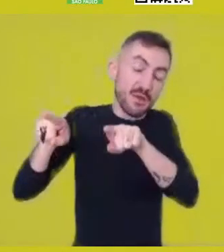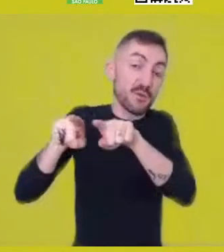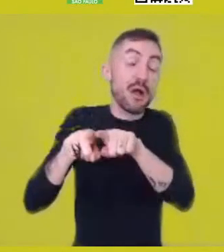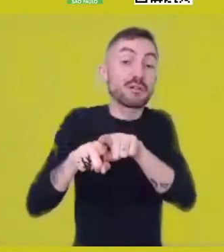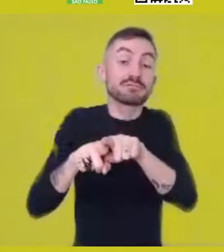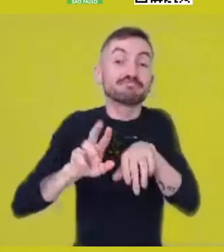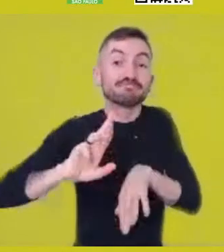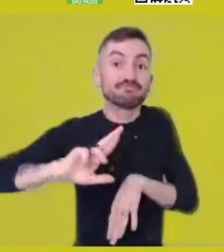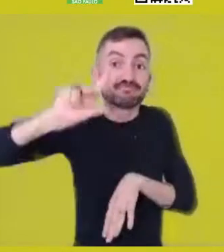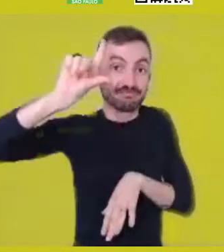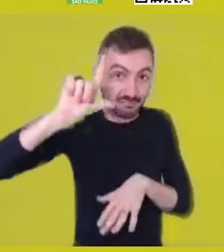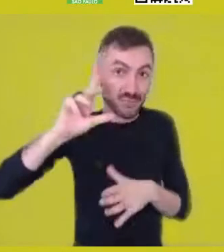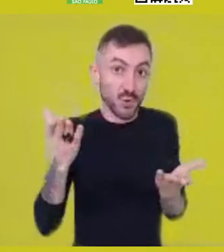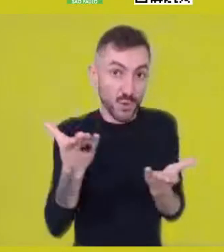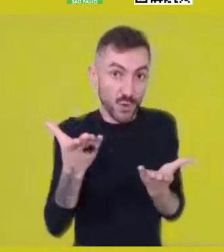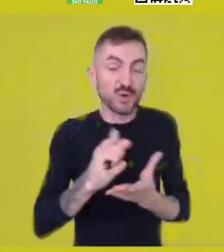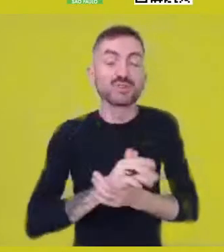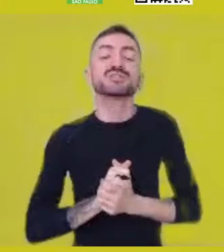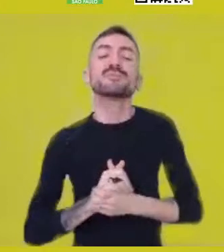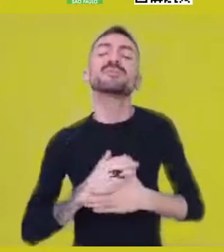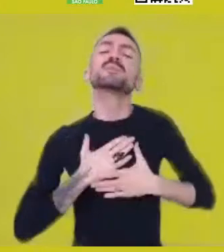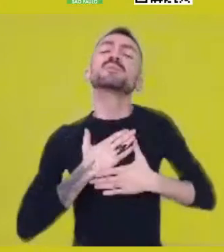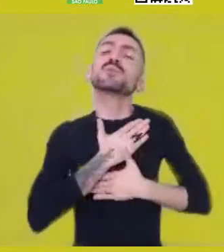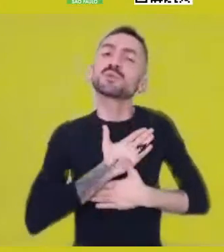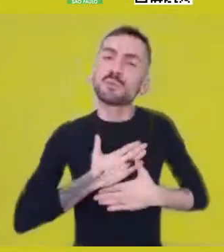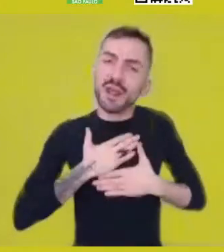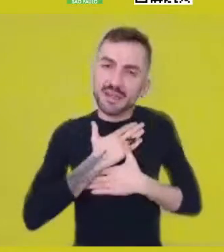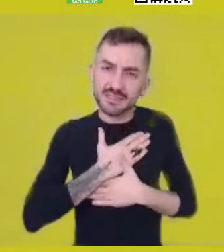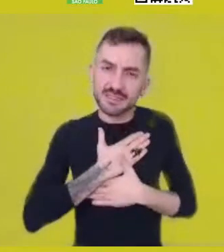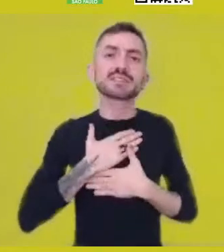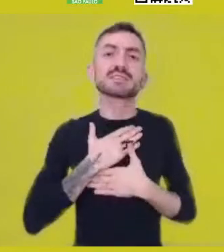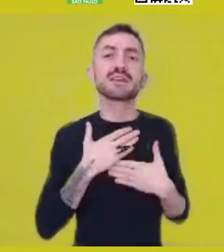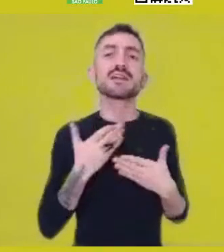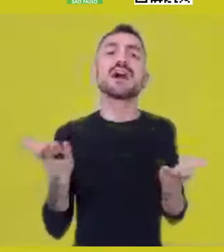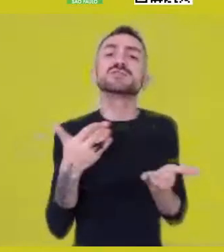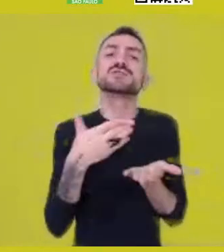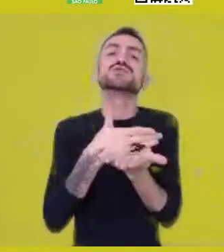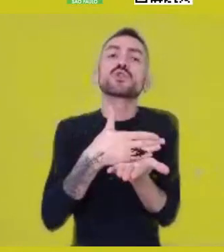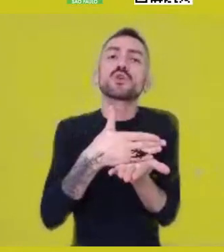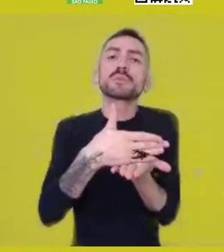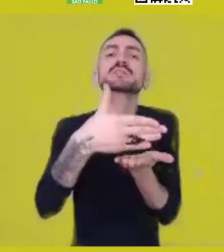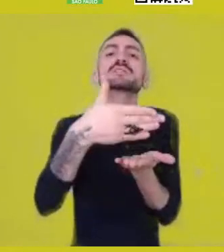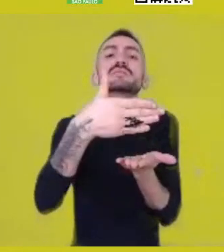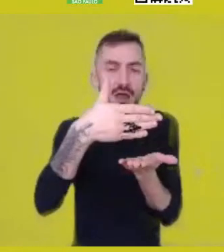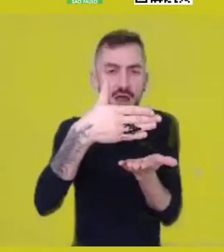so, it’s with great pleasure that we begin looking at this huge continent,